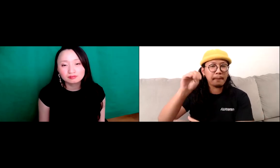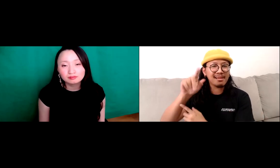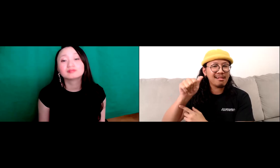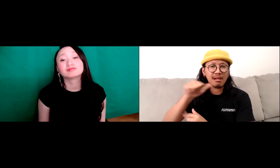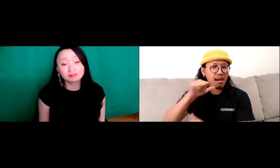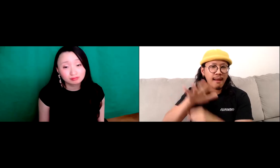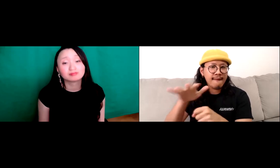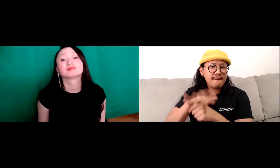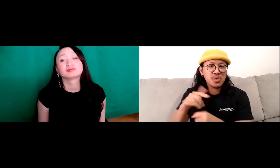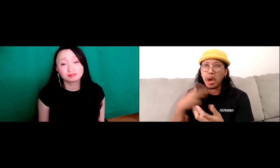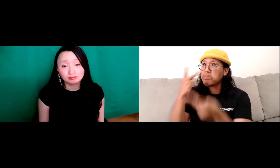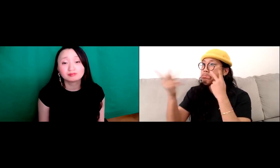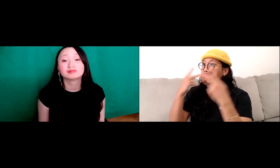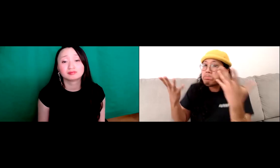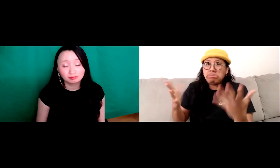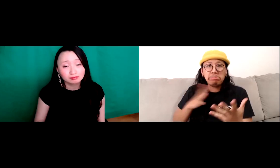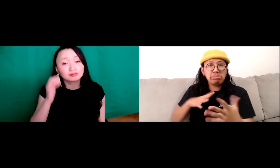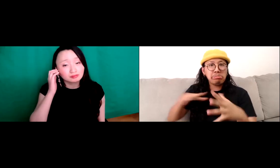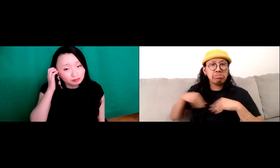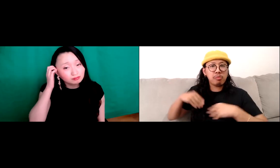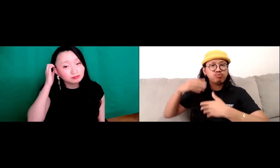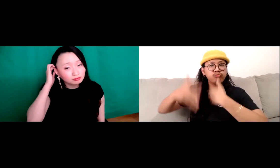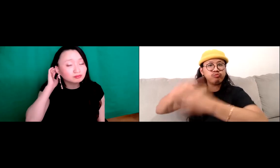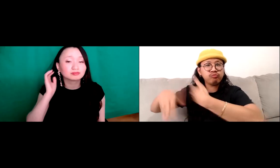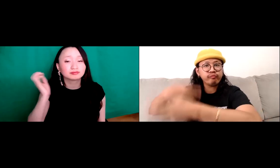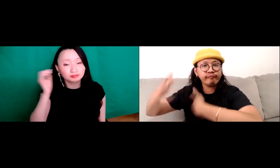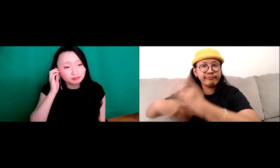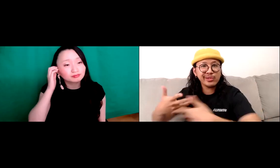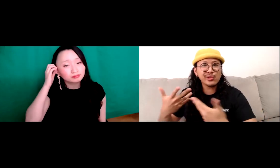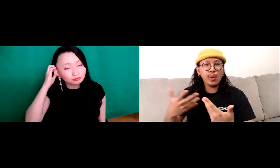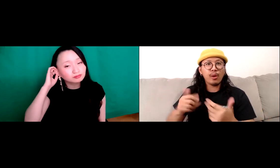have access to that information in my family and within the media I never saw anyone that